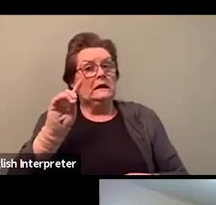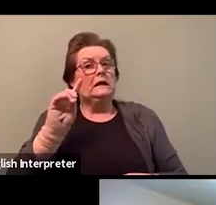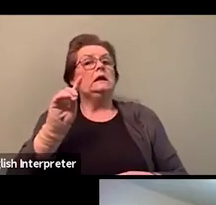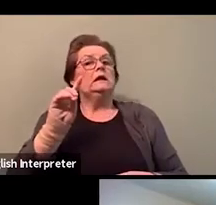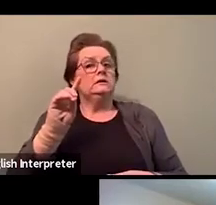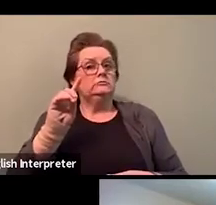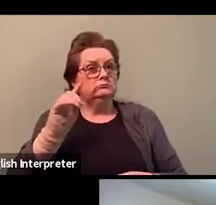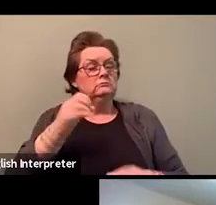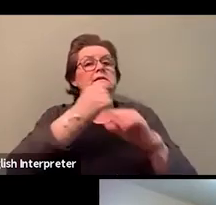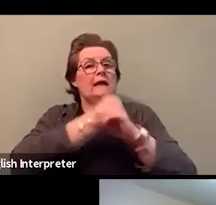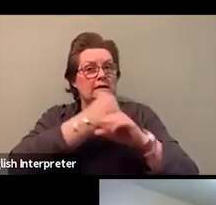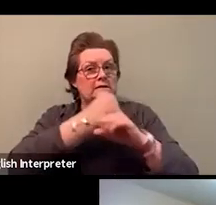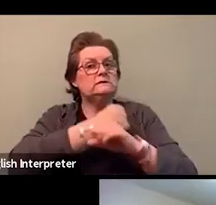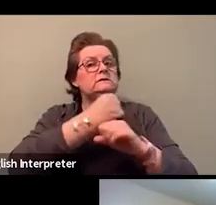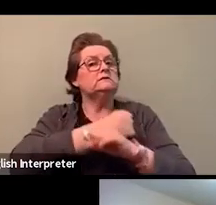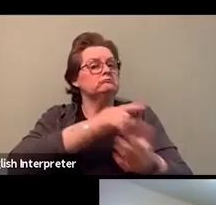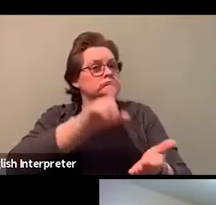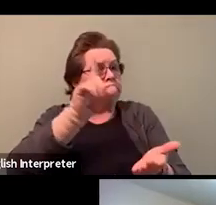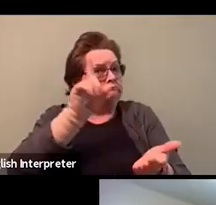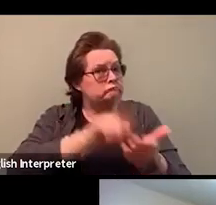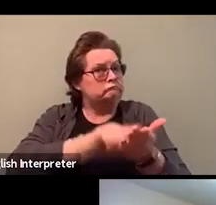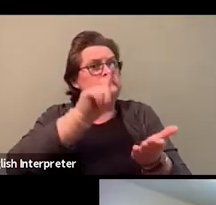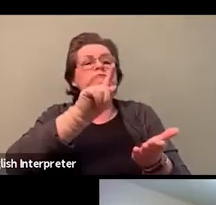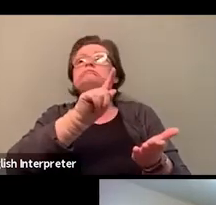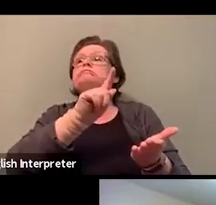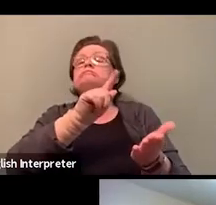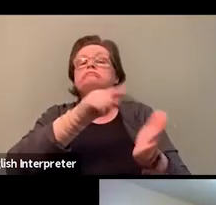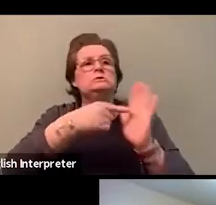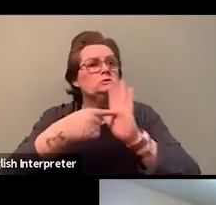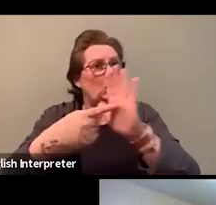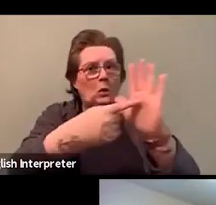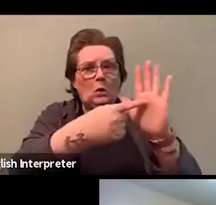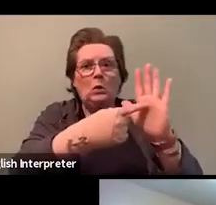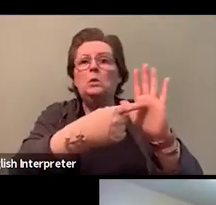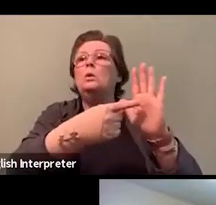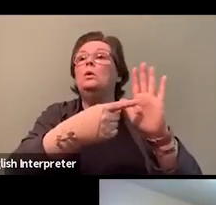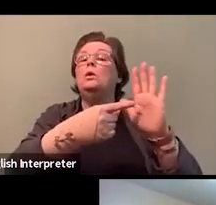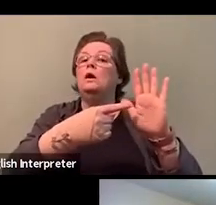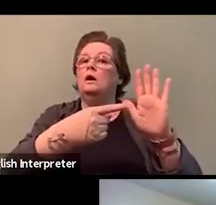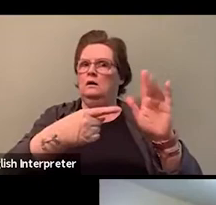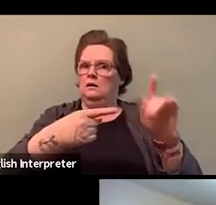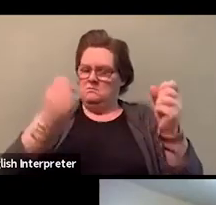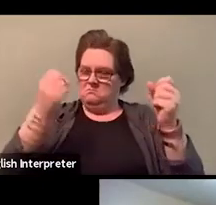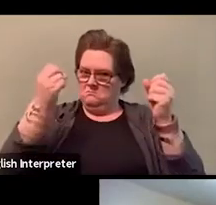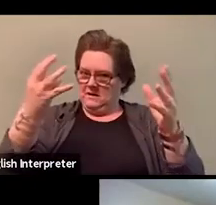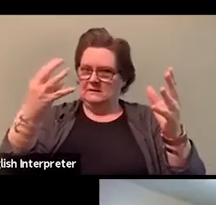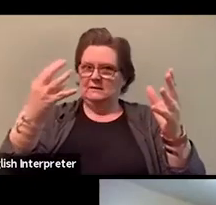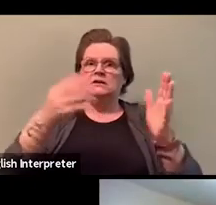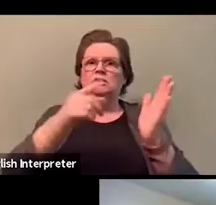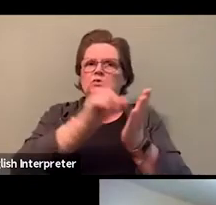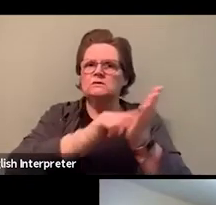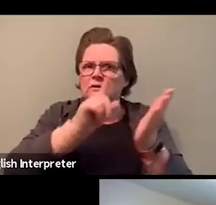as well as from the newspaper and rightfully so. But since that time, we've kind of done